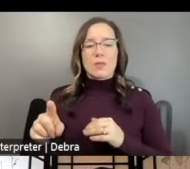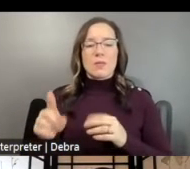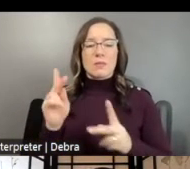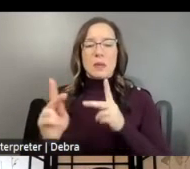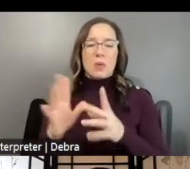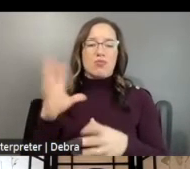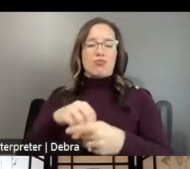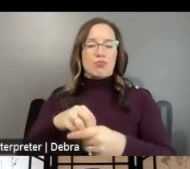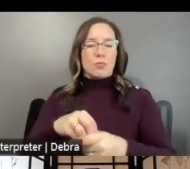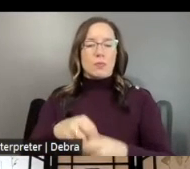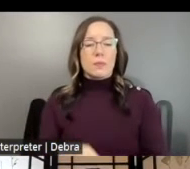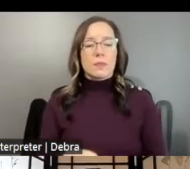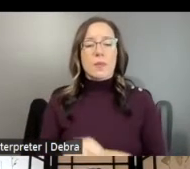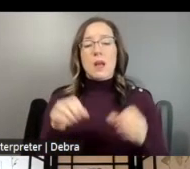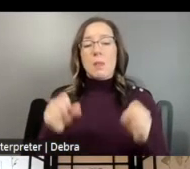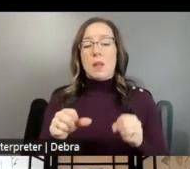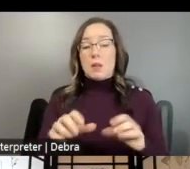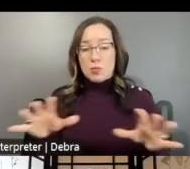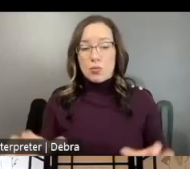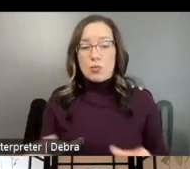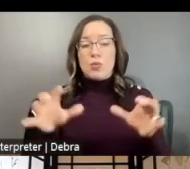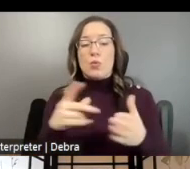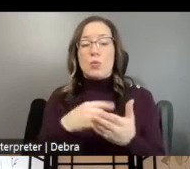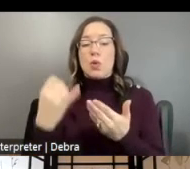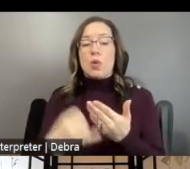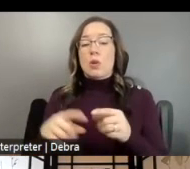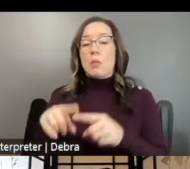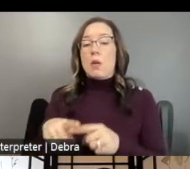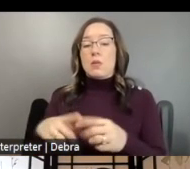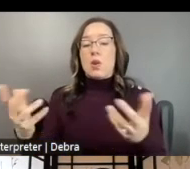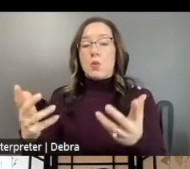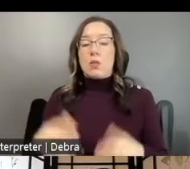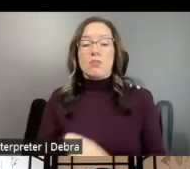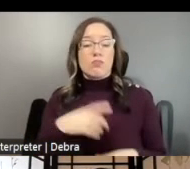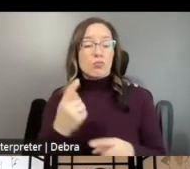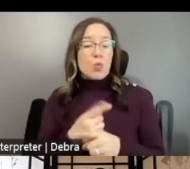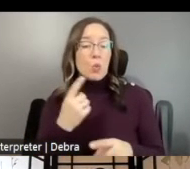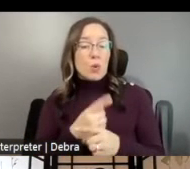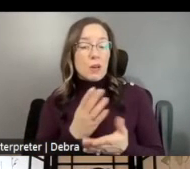THE ABILITY TO CARRY OUT THE PROJECT BASED ON SUCH FACTORS AS THE APPROPRIATENESS OF THE BUDGET, THE